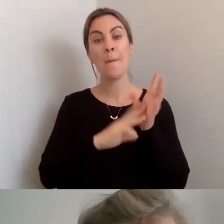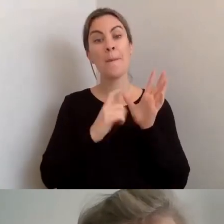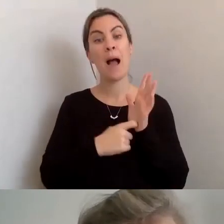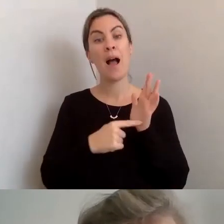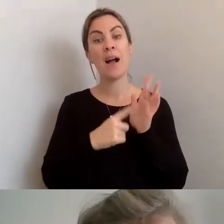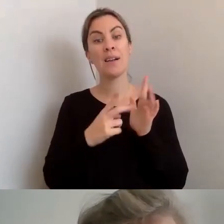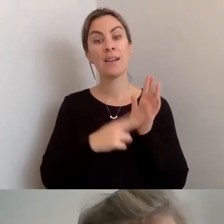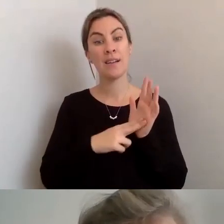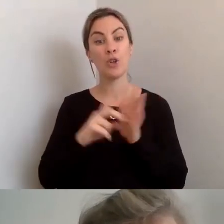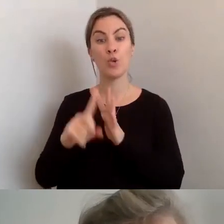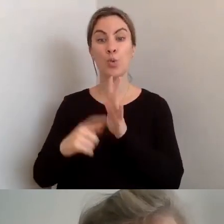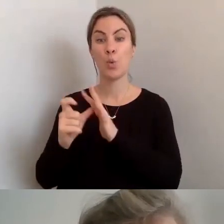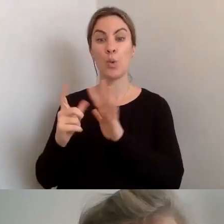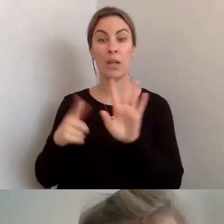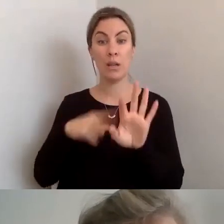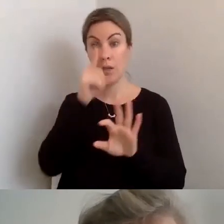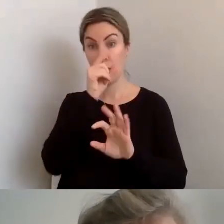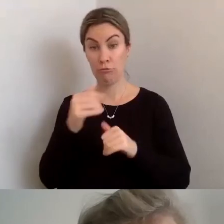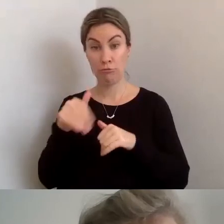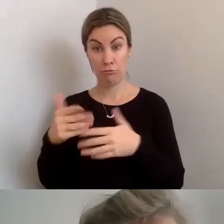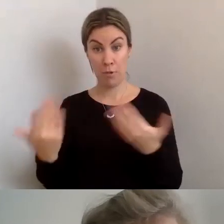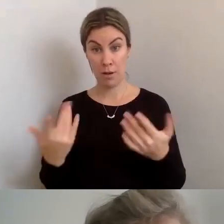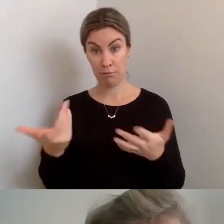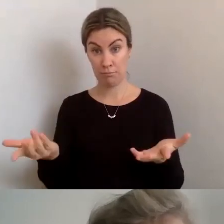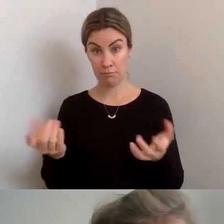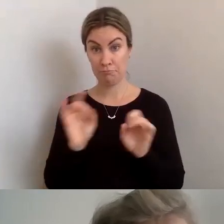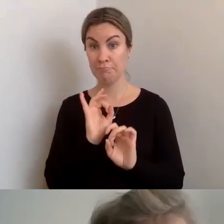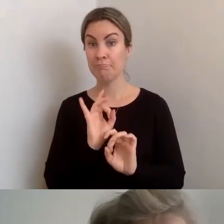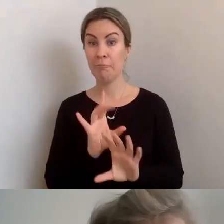people with before we wrap up for today? My only